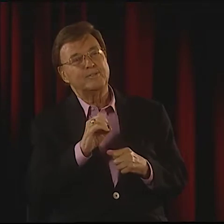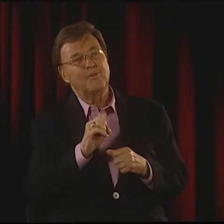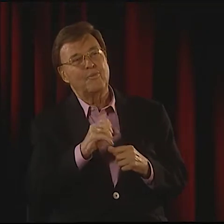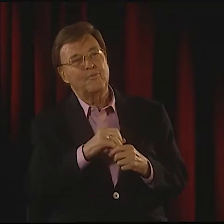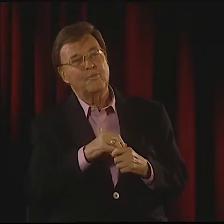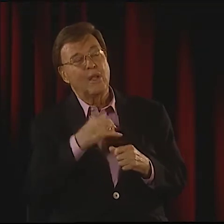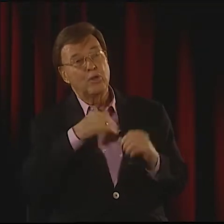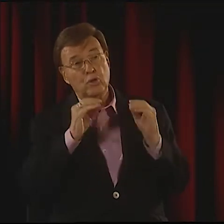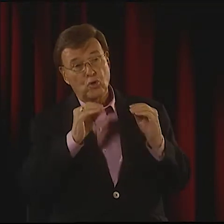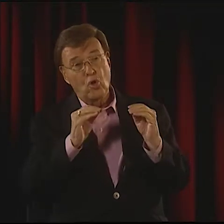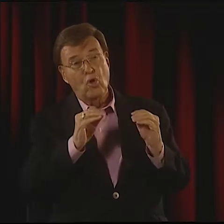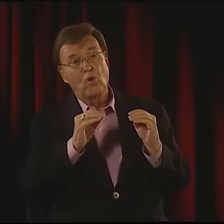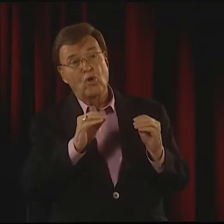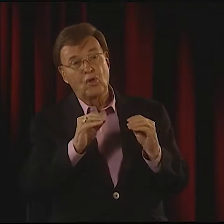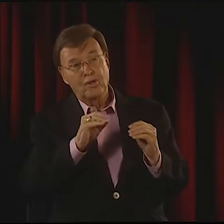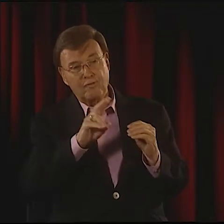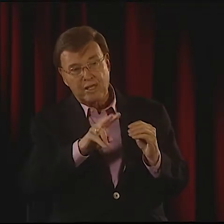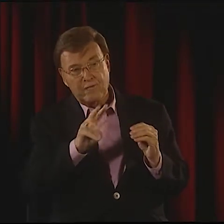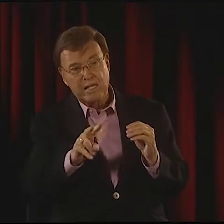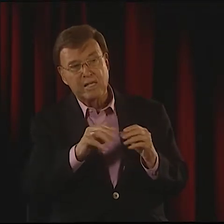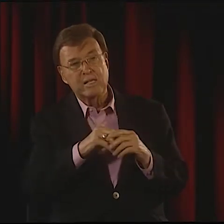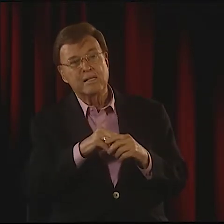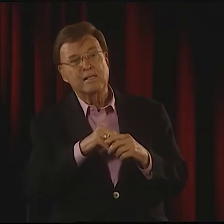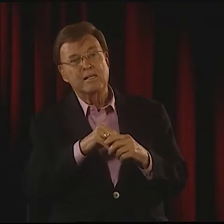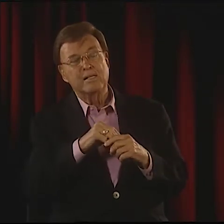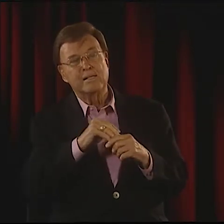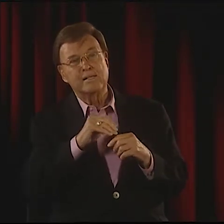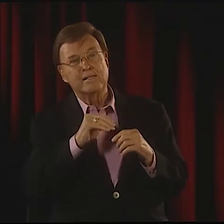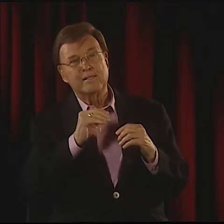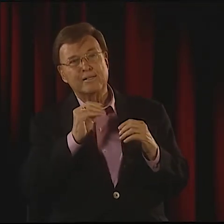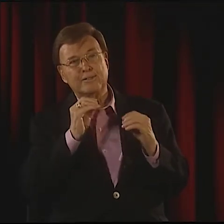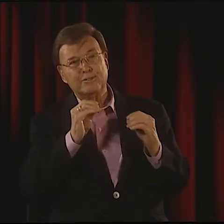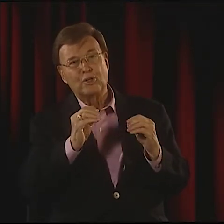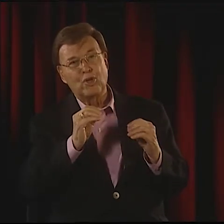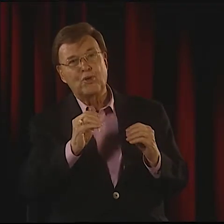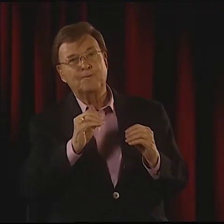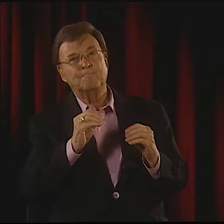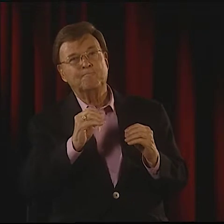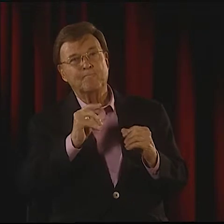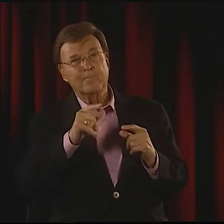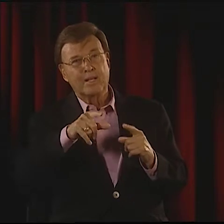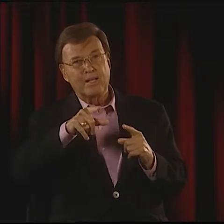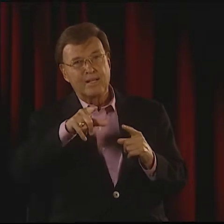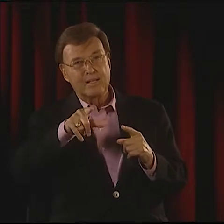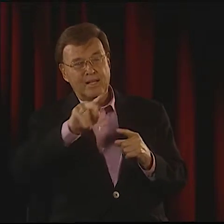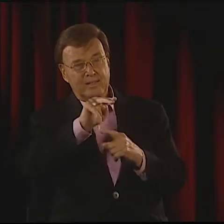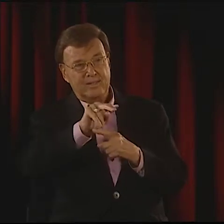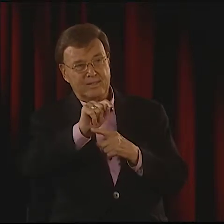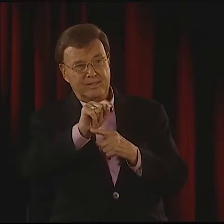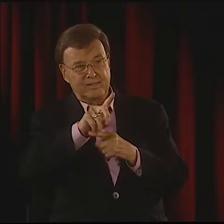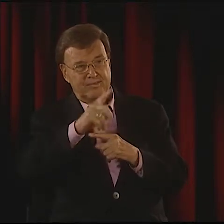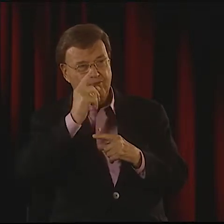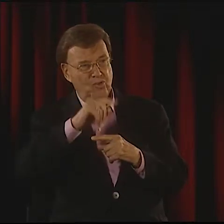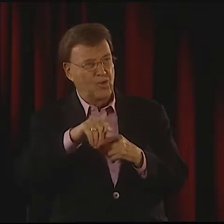IN TERMS OF CINEMATIC AND FILM TECHNIQUES THAT ARE USED WITHIN IT. I TAUGHT VV FOR SEVERAL YEARS,